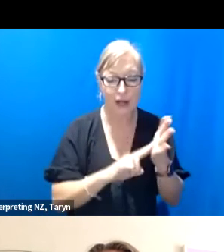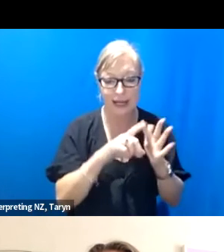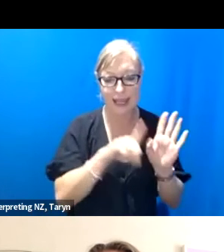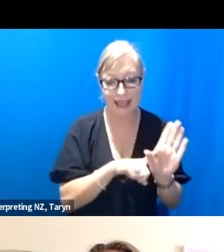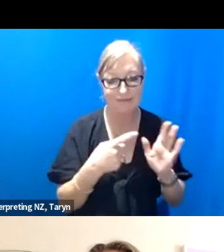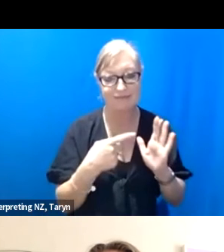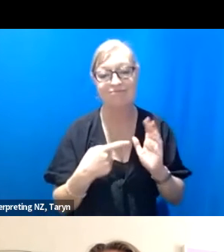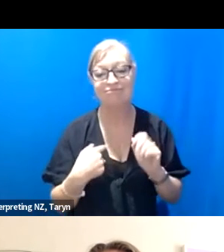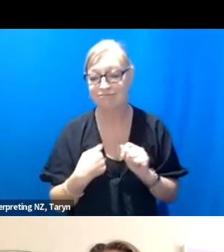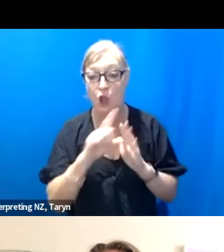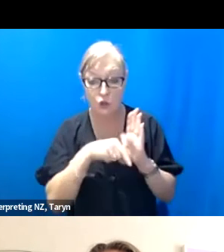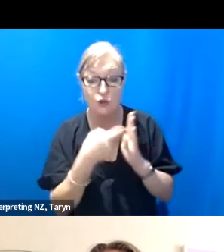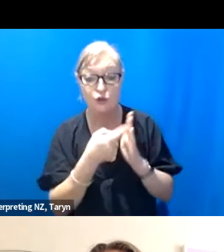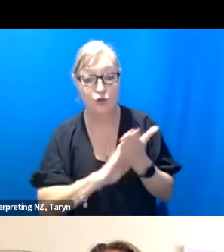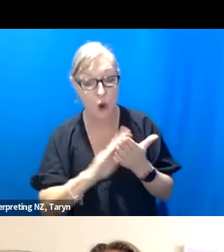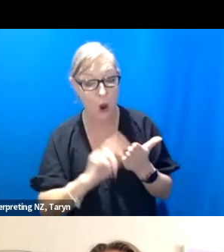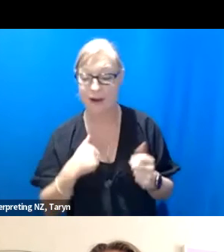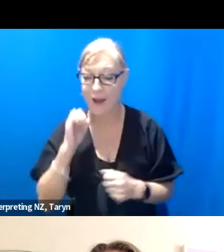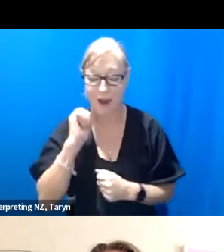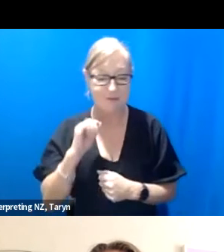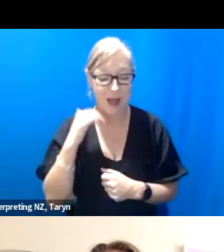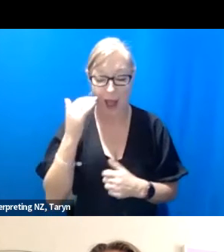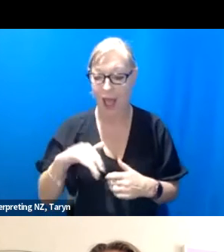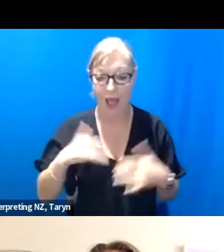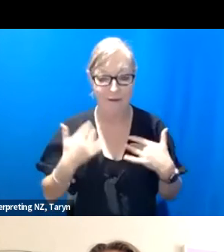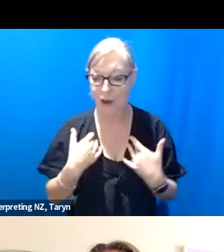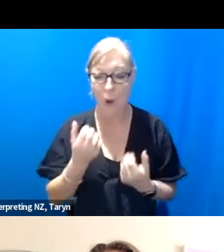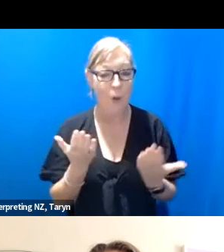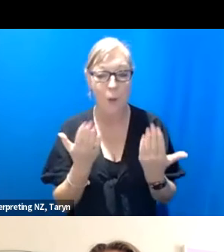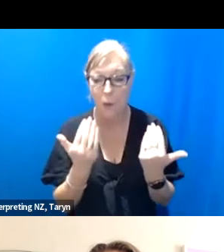made me feel so welcome. I'd love to have so many more conversations with you and I really, really